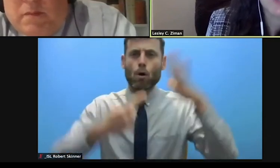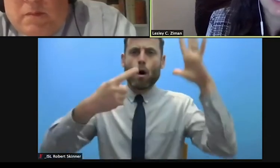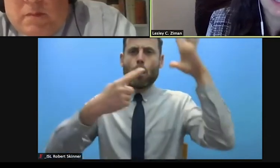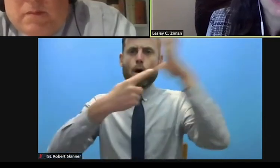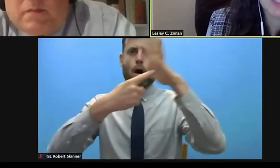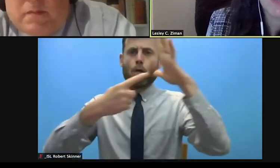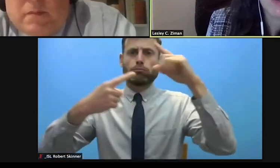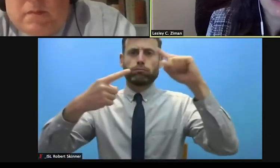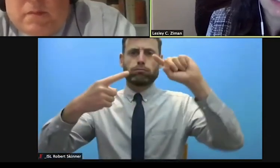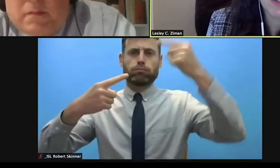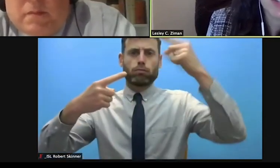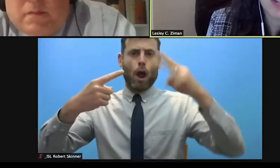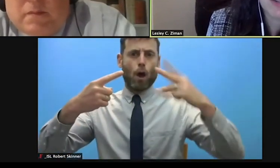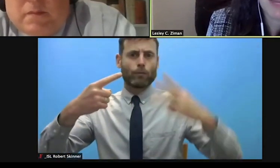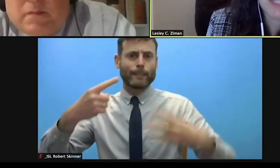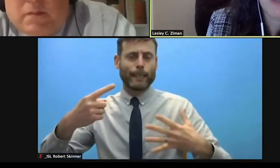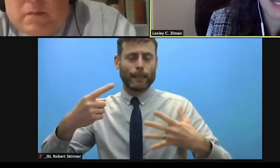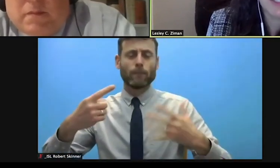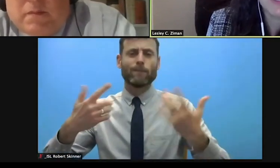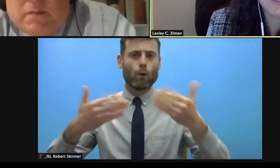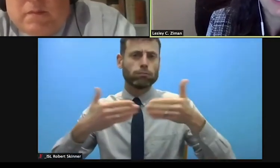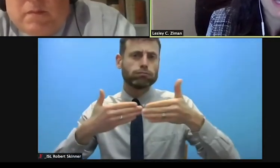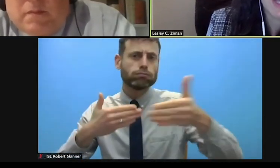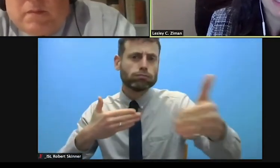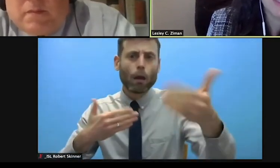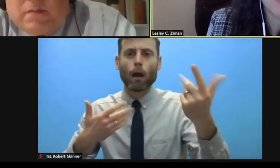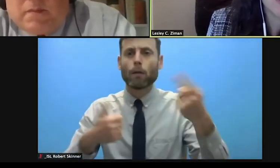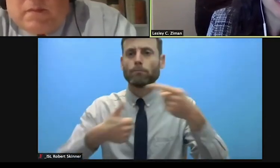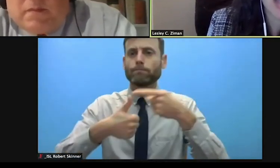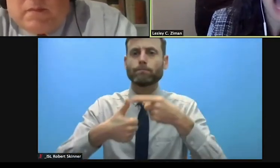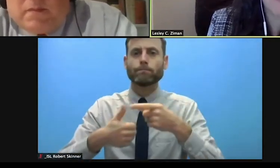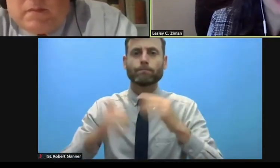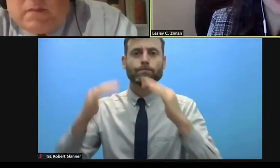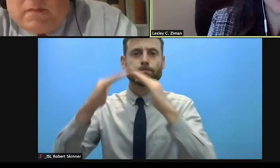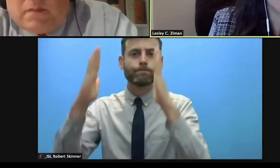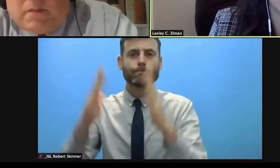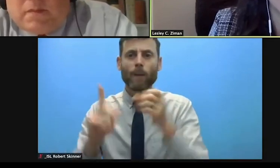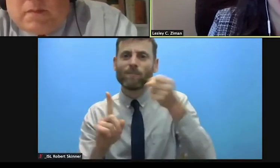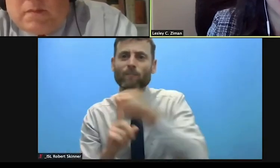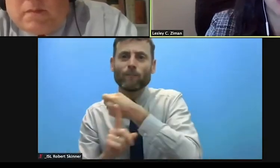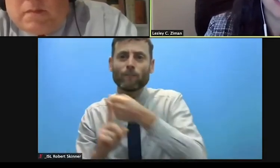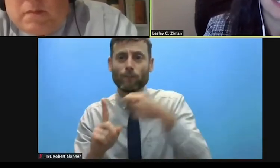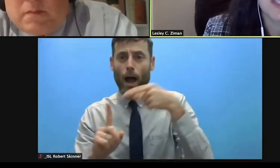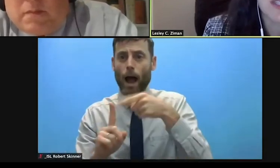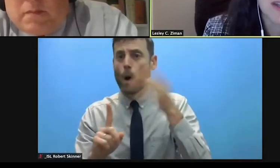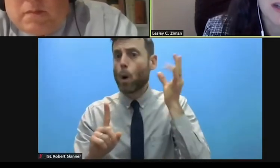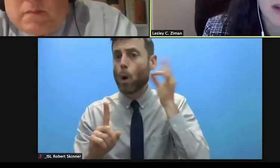the increased focus on gender based violence and increased advocacy for protection needs.